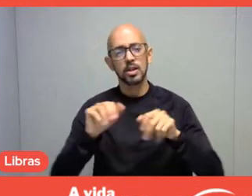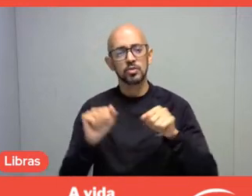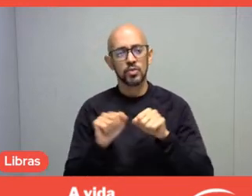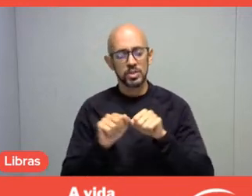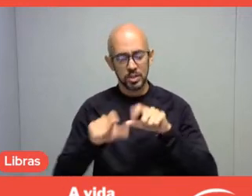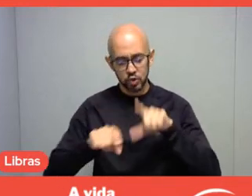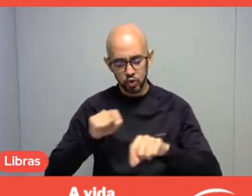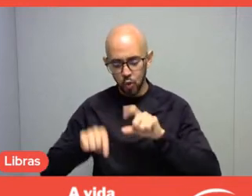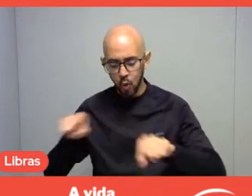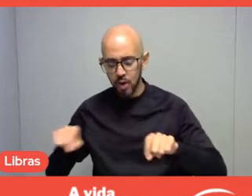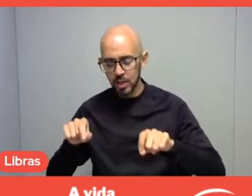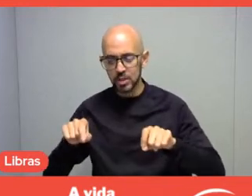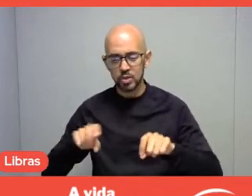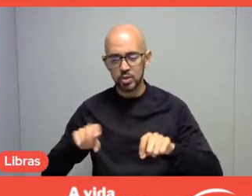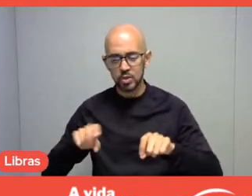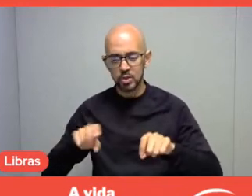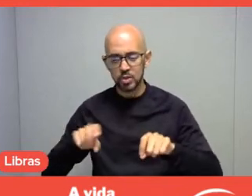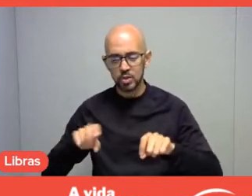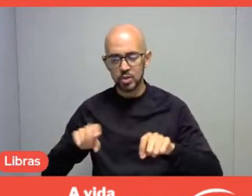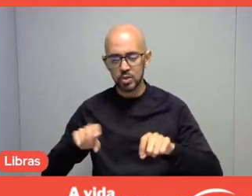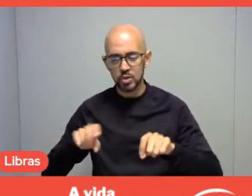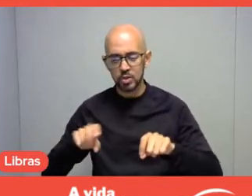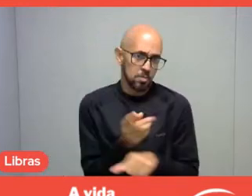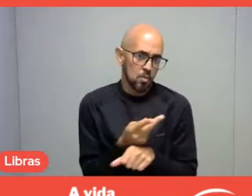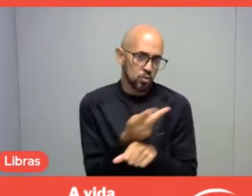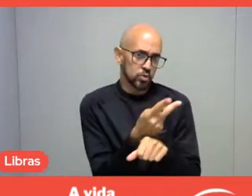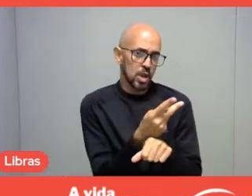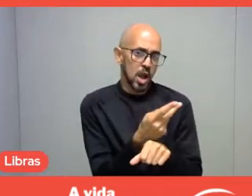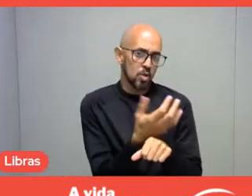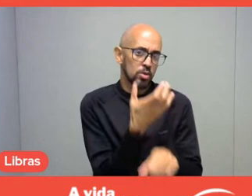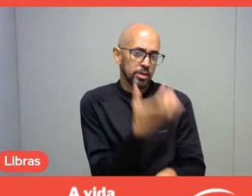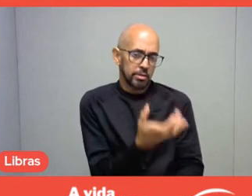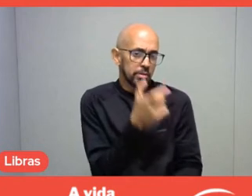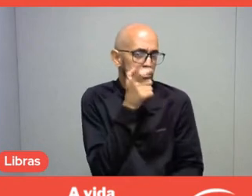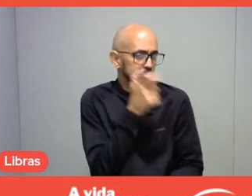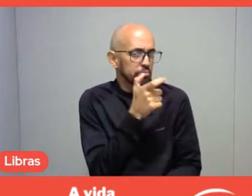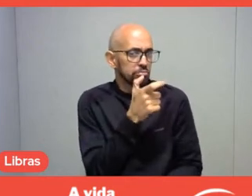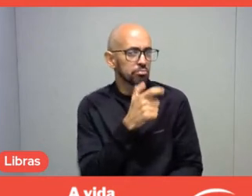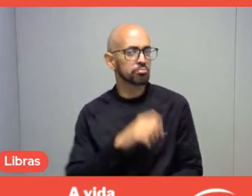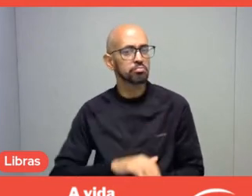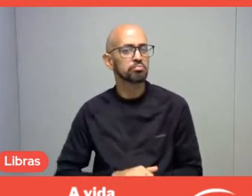to pursue their preferences. But I will, once again, give a practical example